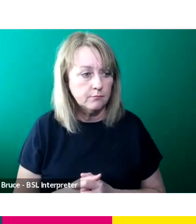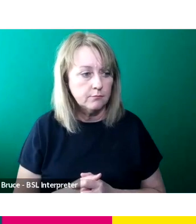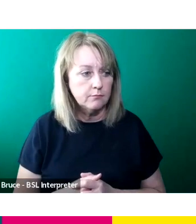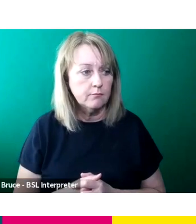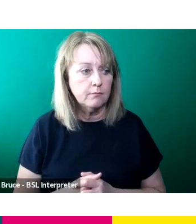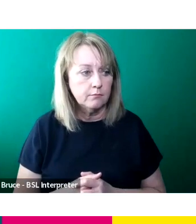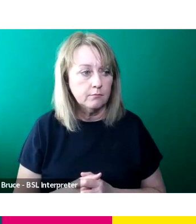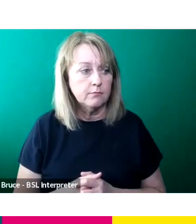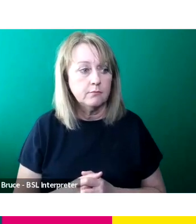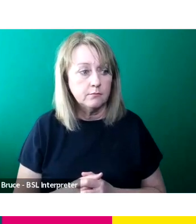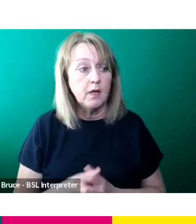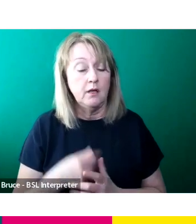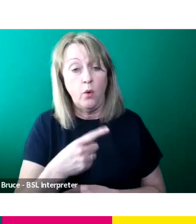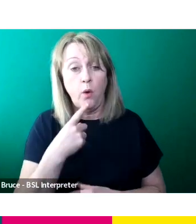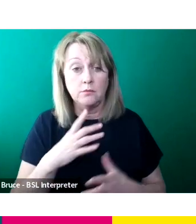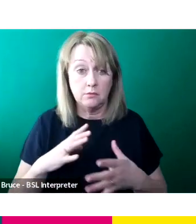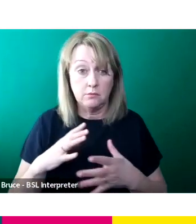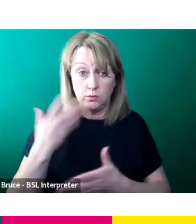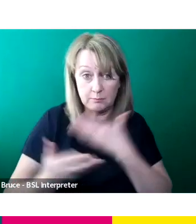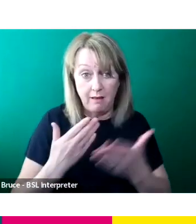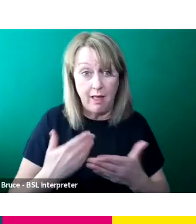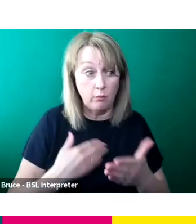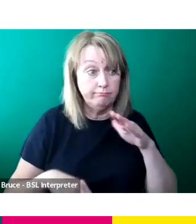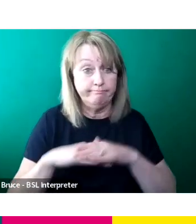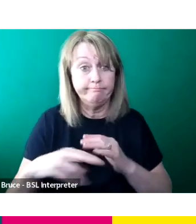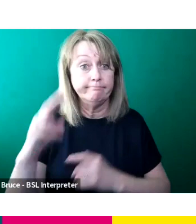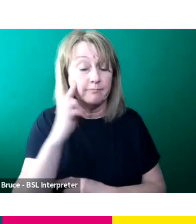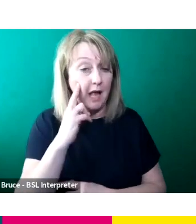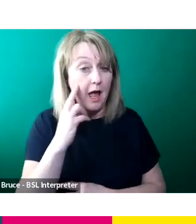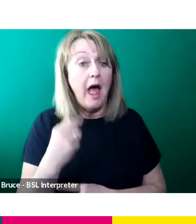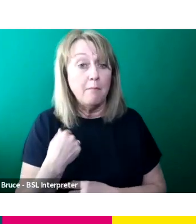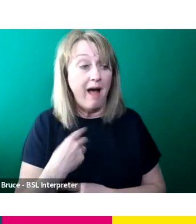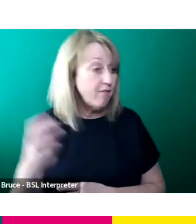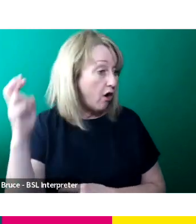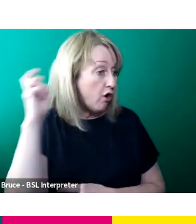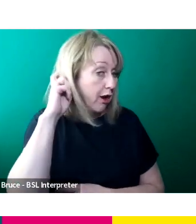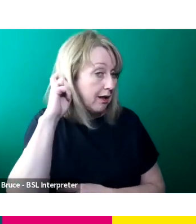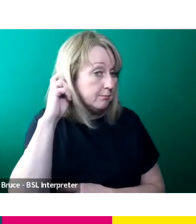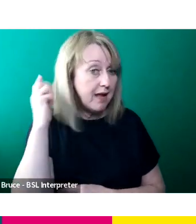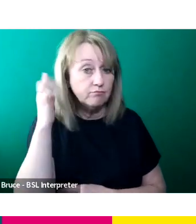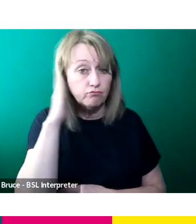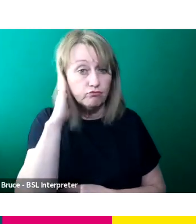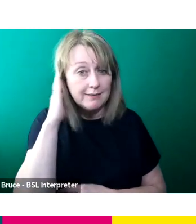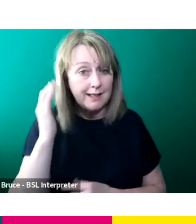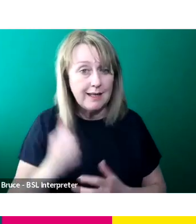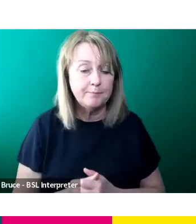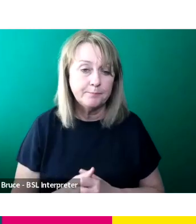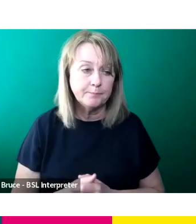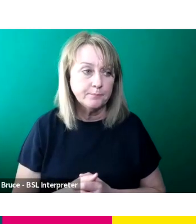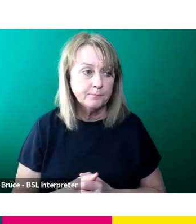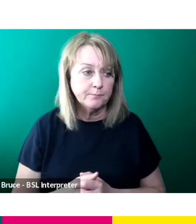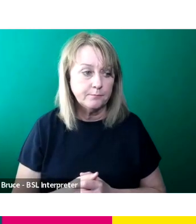“Representation is so important, it helps validate your existence in society.